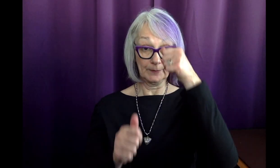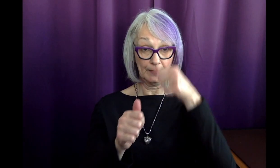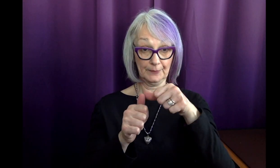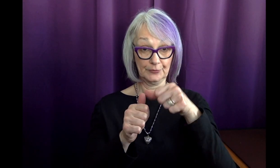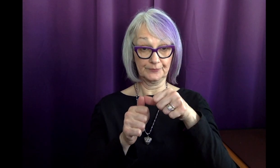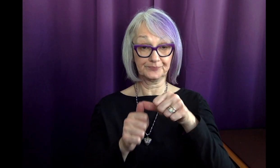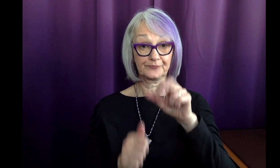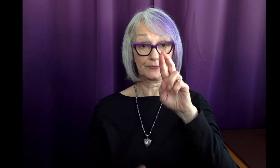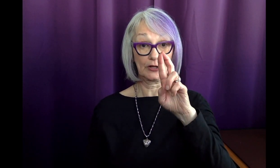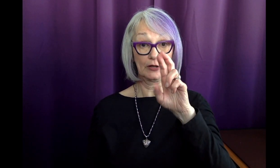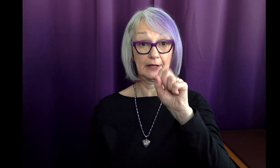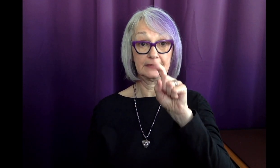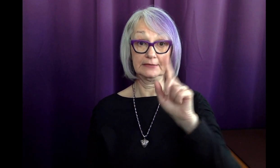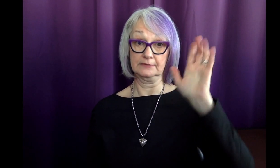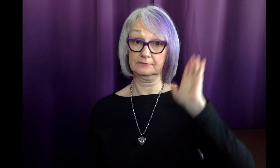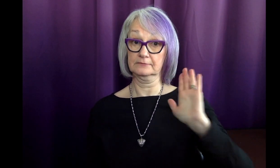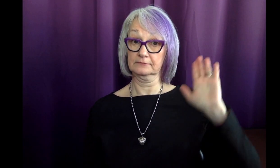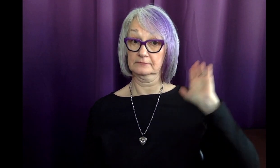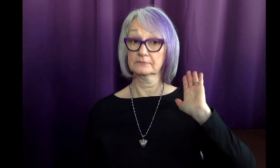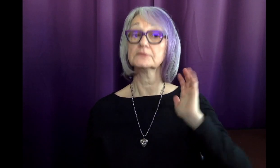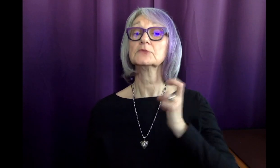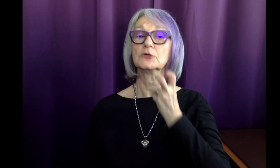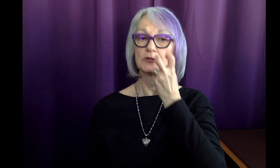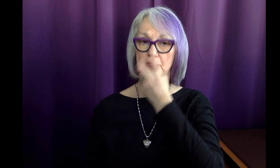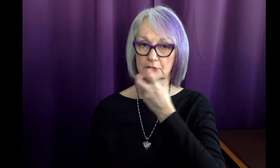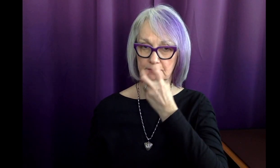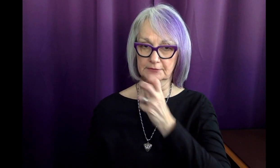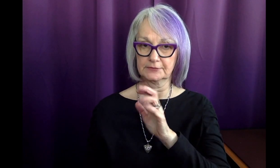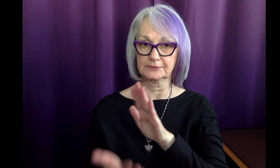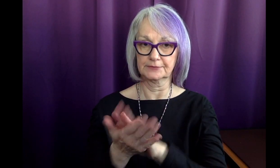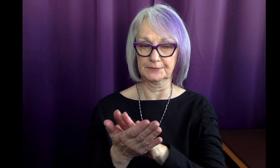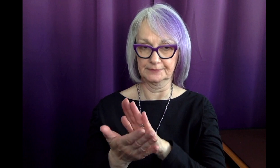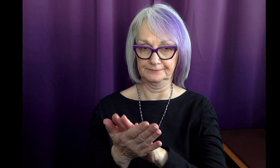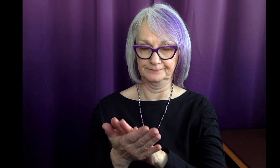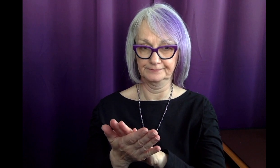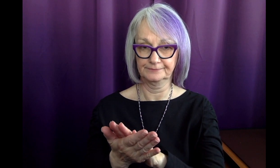You might know that RSD used to be an oral school